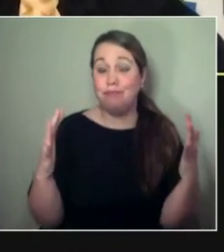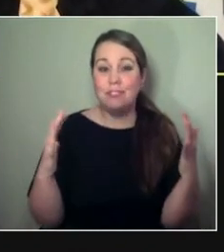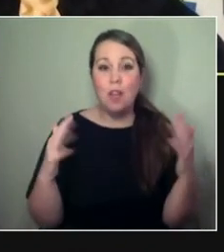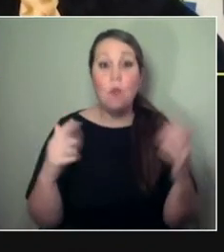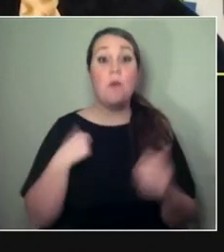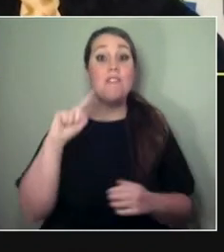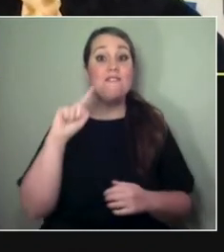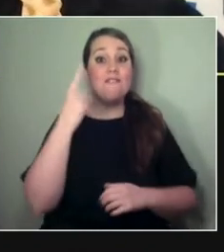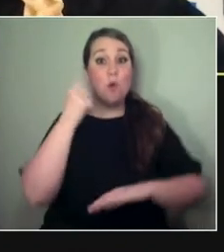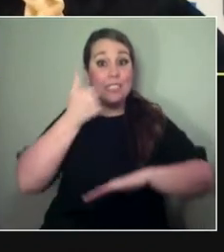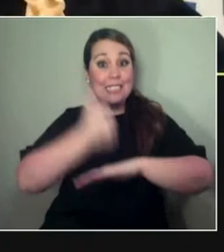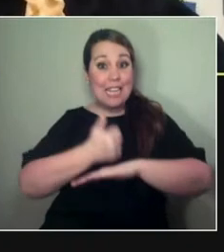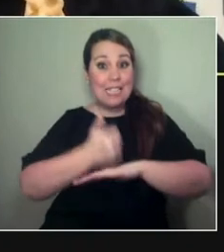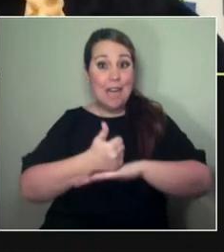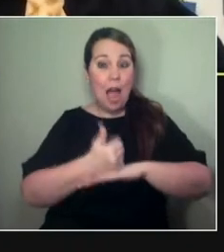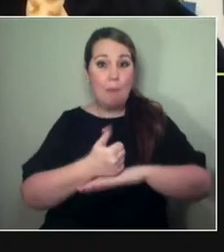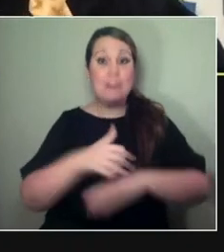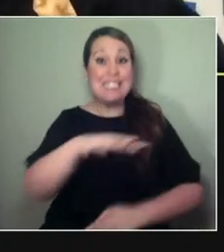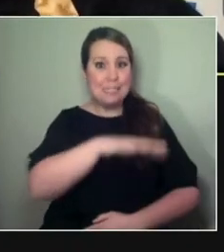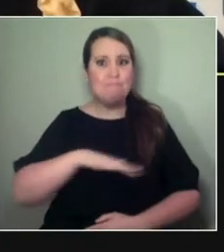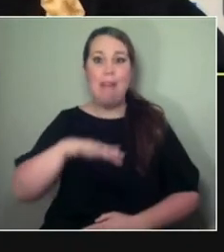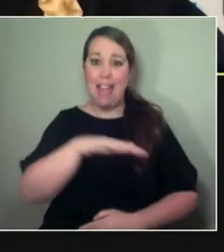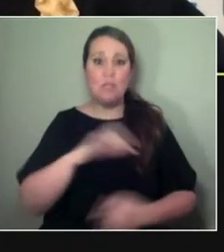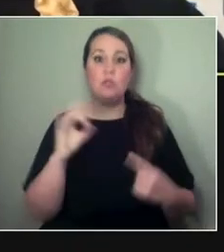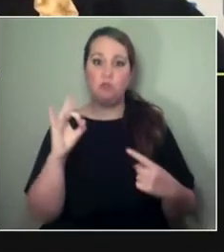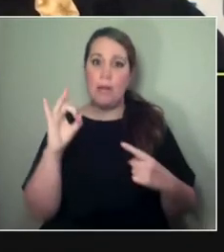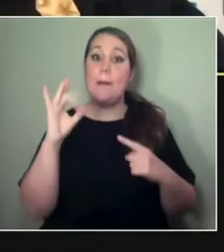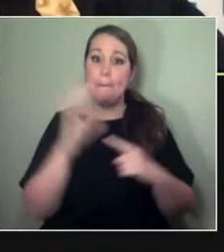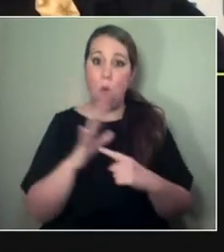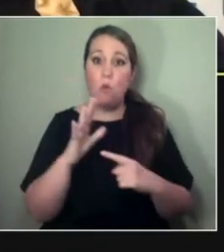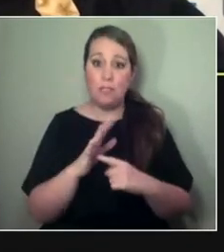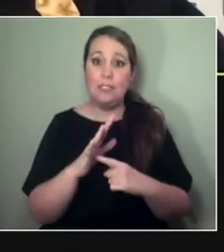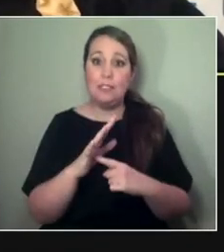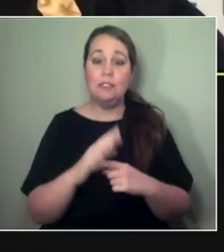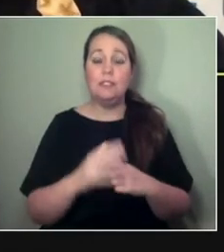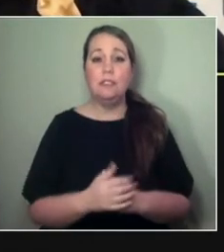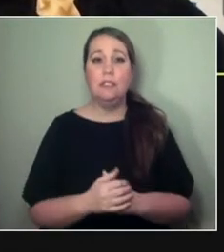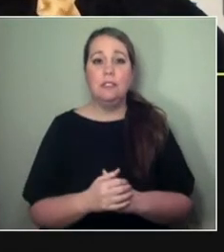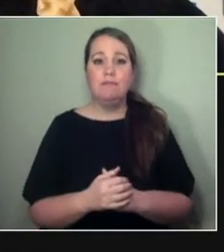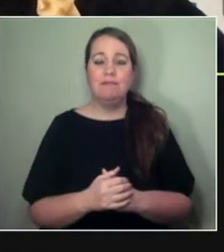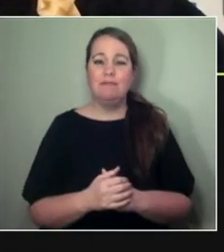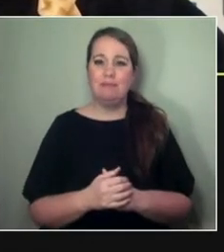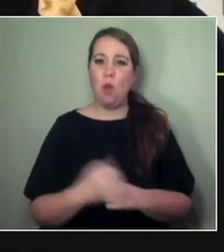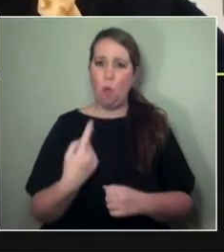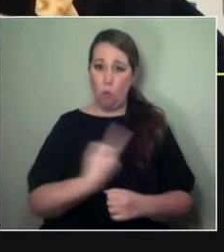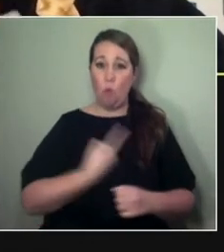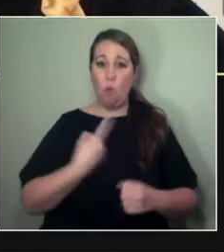space was really important for us. I think we really felt like we needed to carve a space out